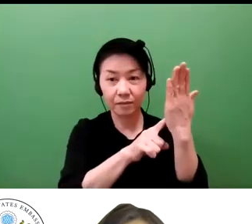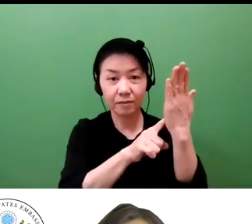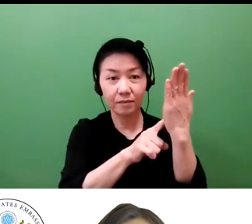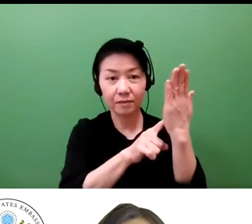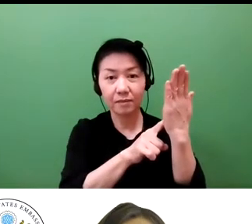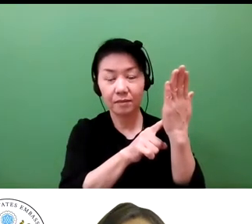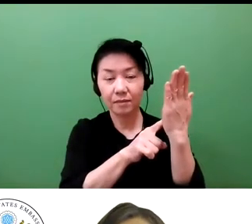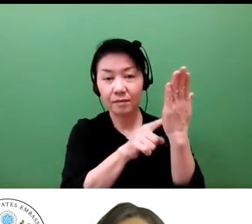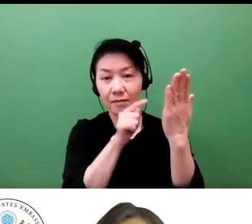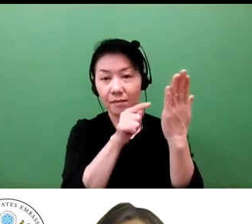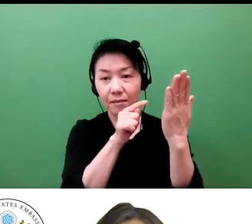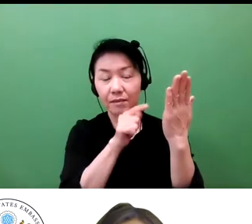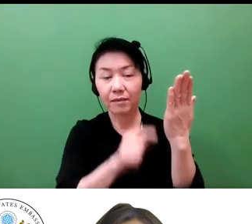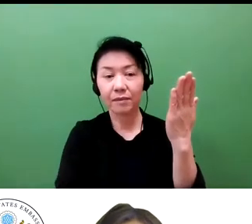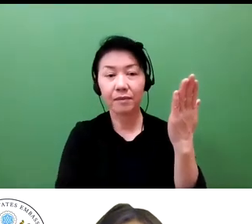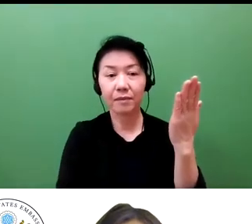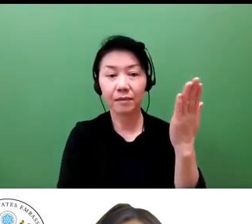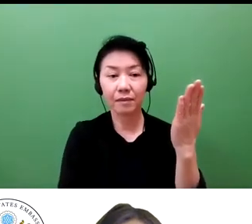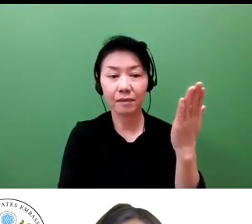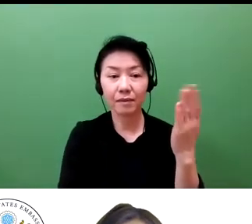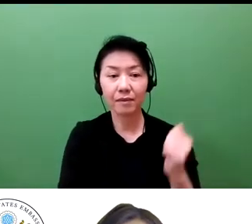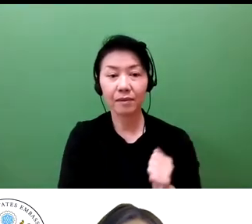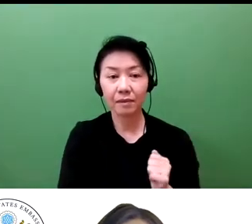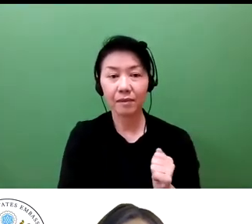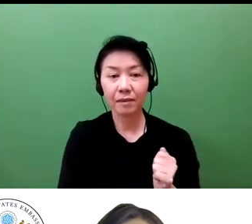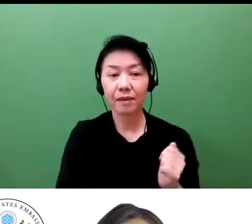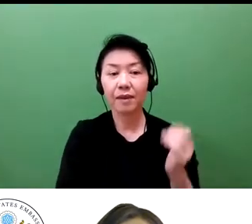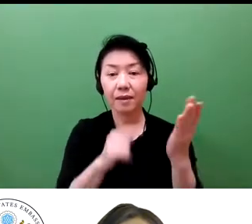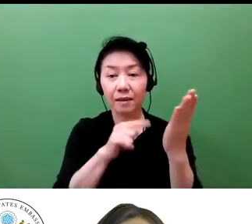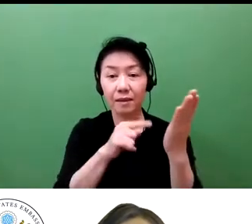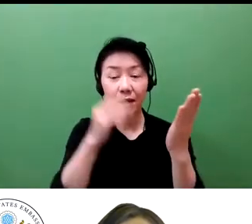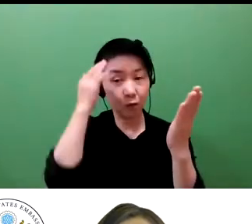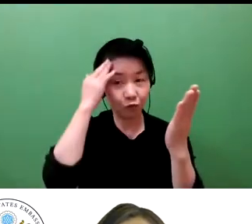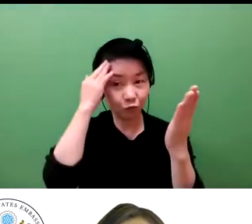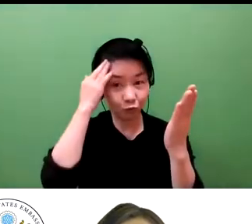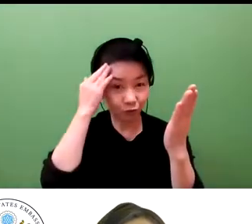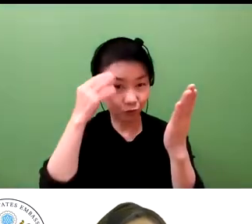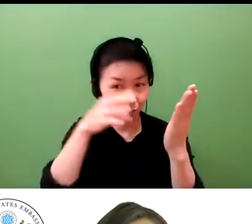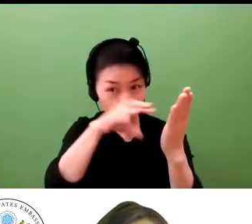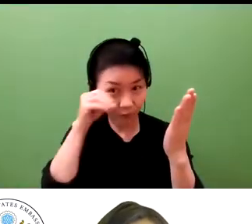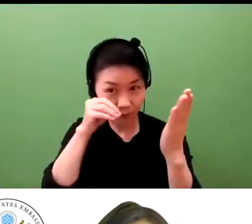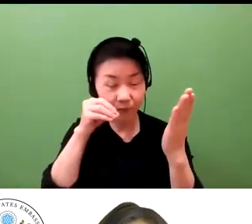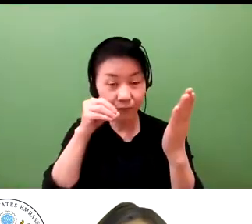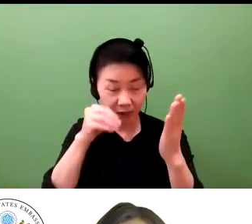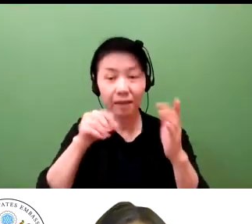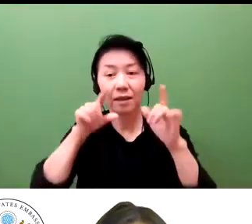While you take a moment to answer, I would like to thank our speakers.